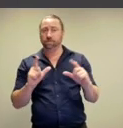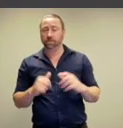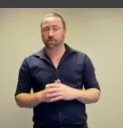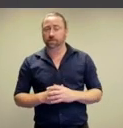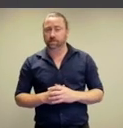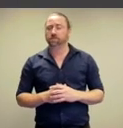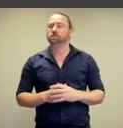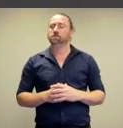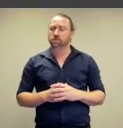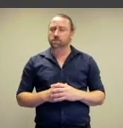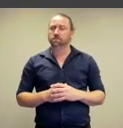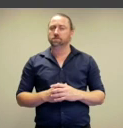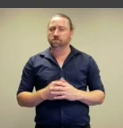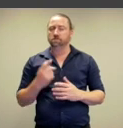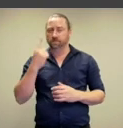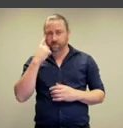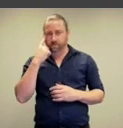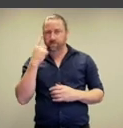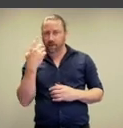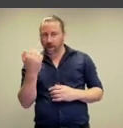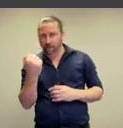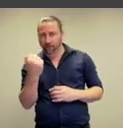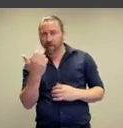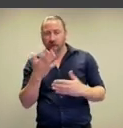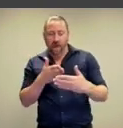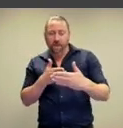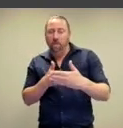These two artworks help us to think